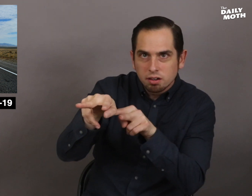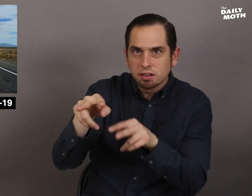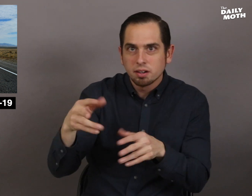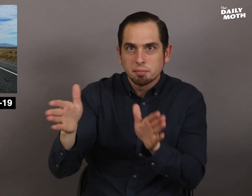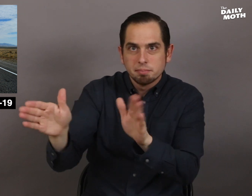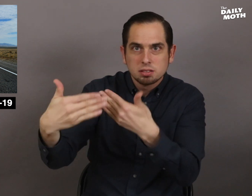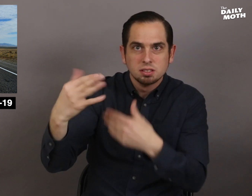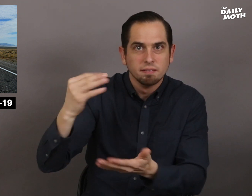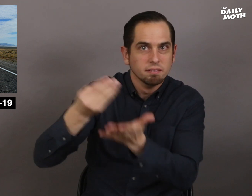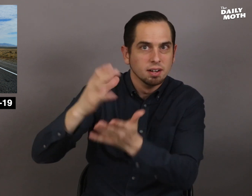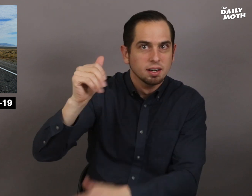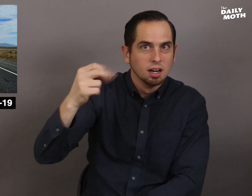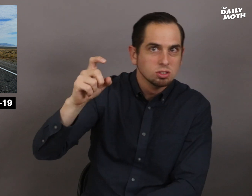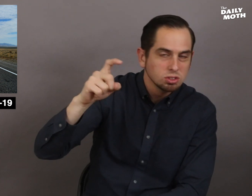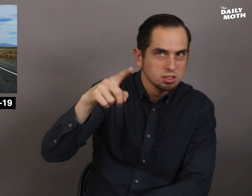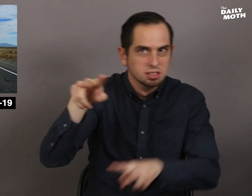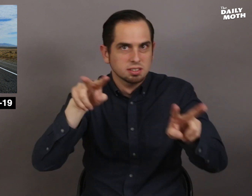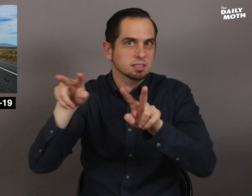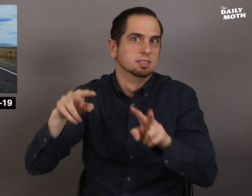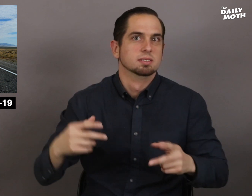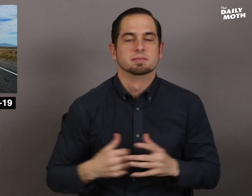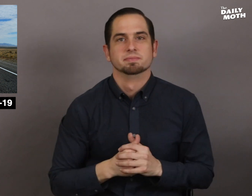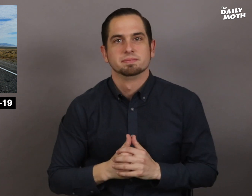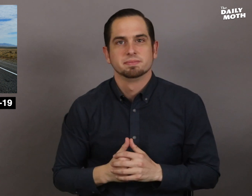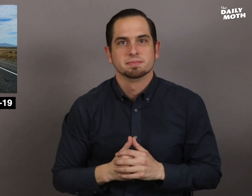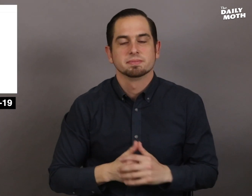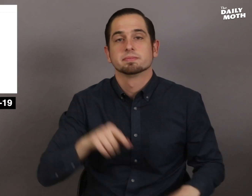boxes of cash.